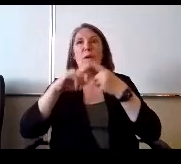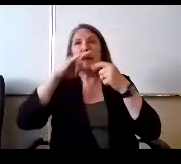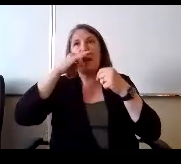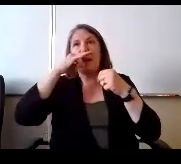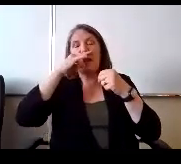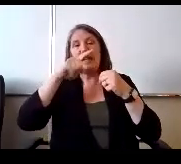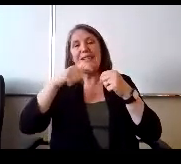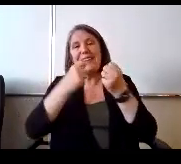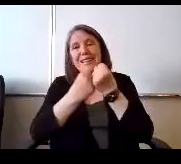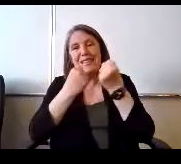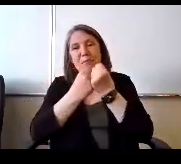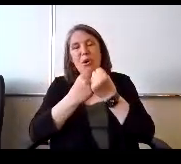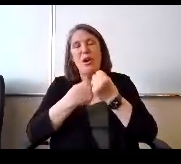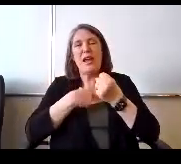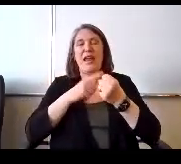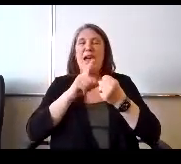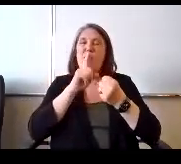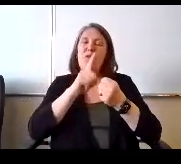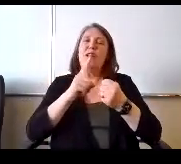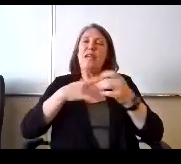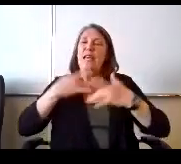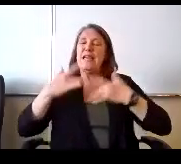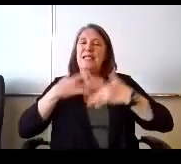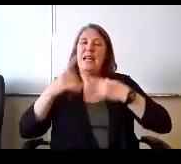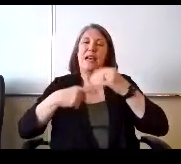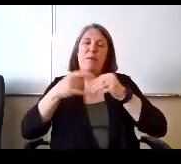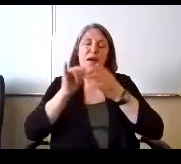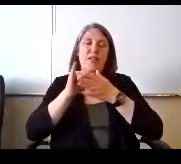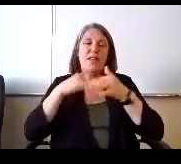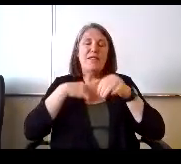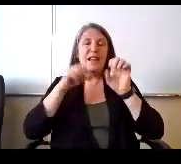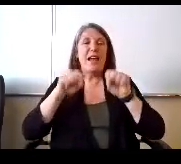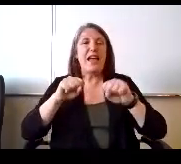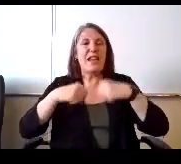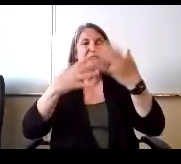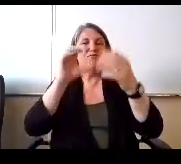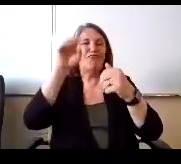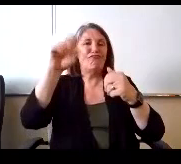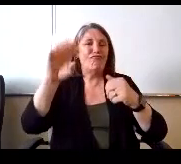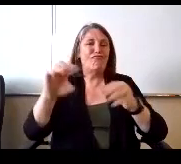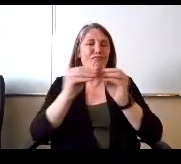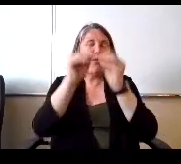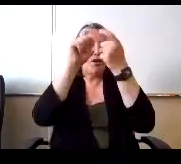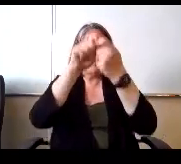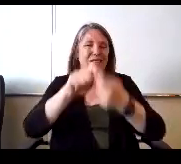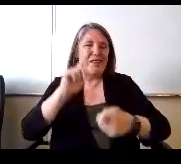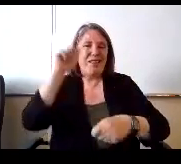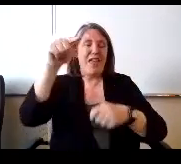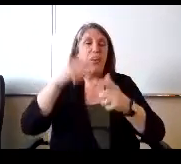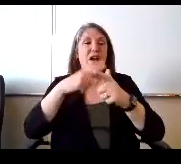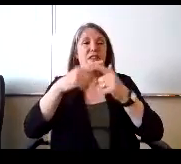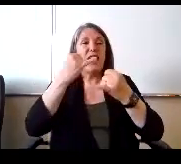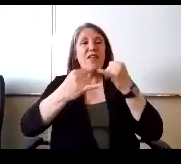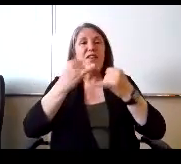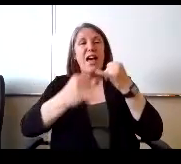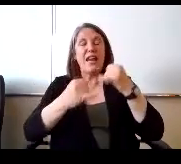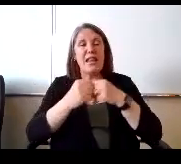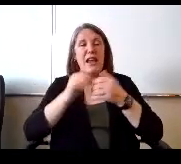excited about this and I can give you more details about that later. And then finally, on this slide is our partnership